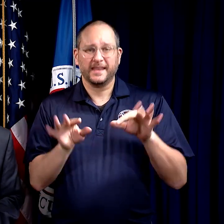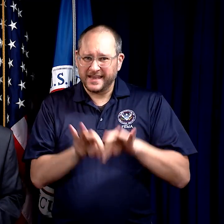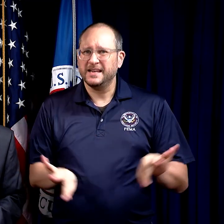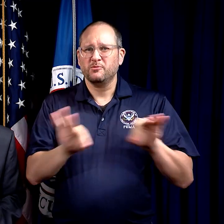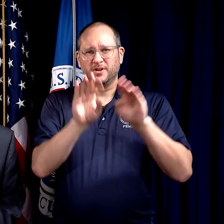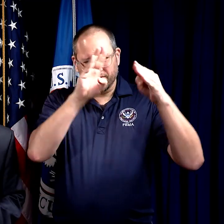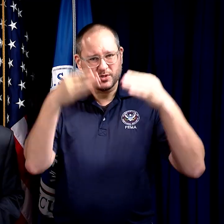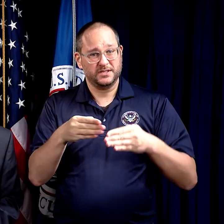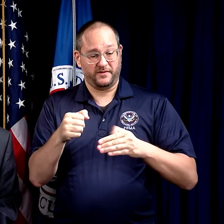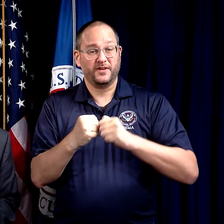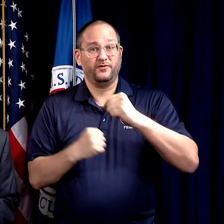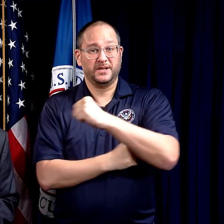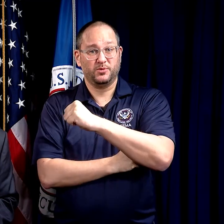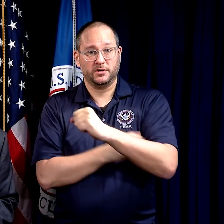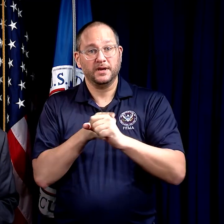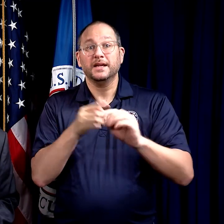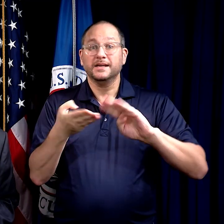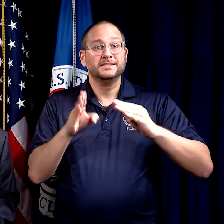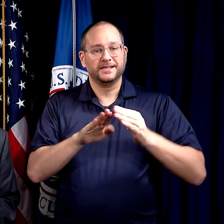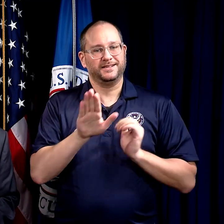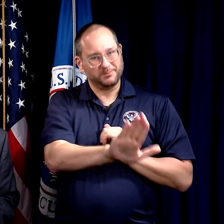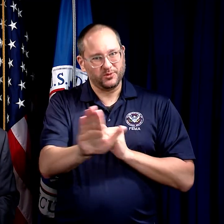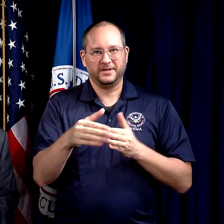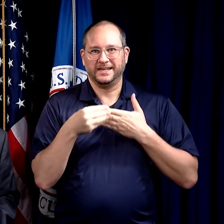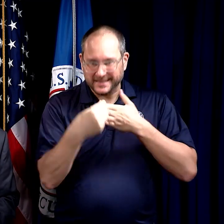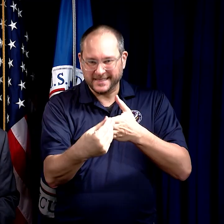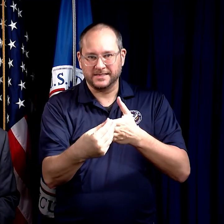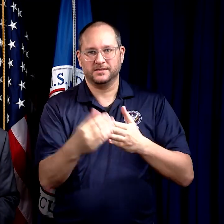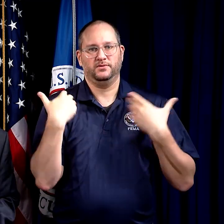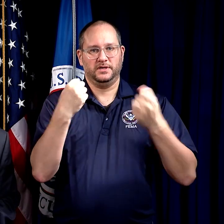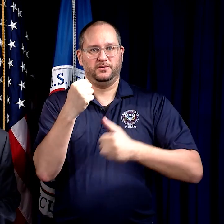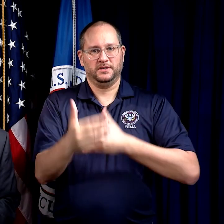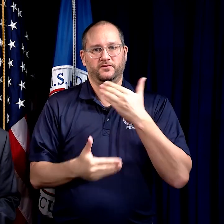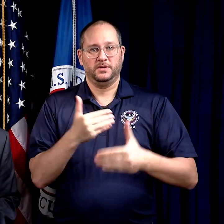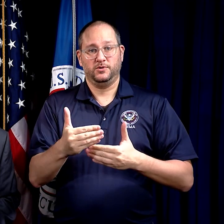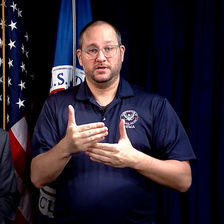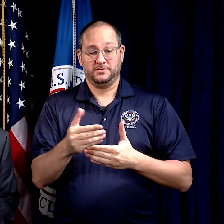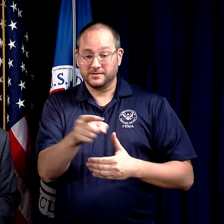An important focus of the framework is that the community leads their recovery process